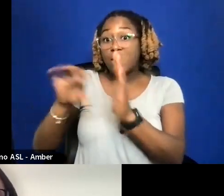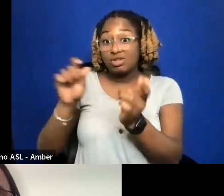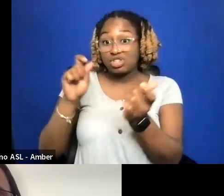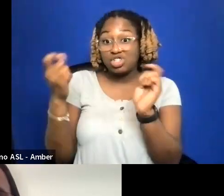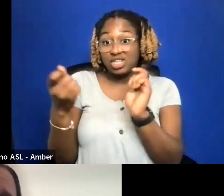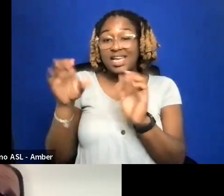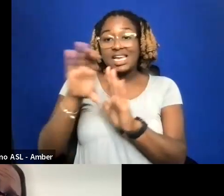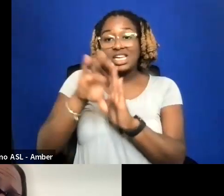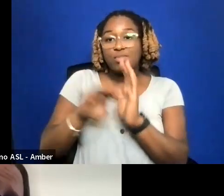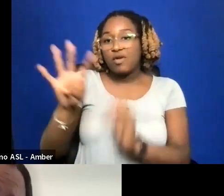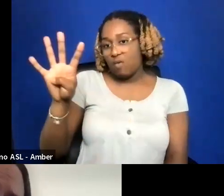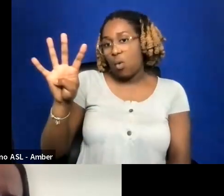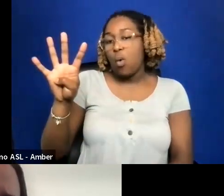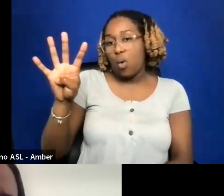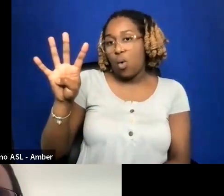WHICH WAS ON STREAMING.